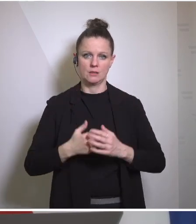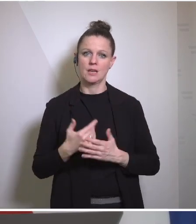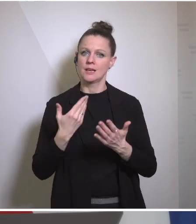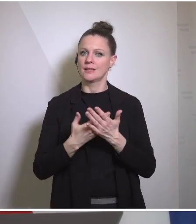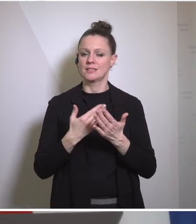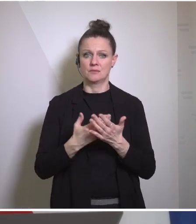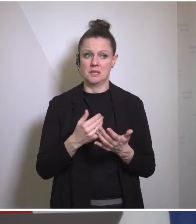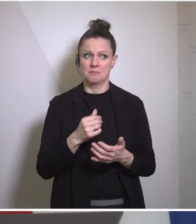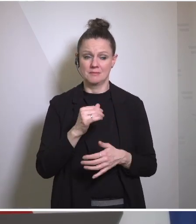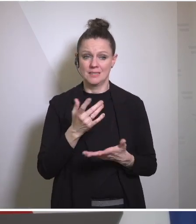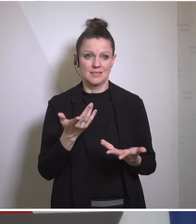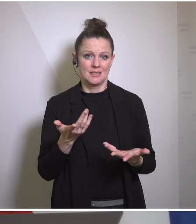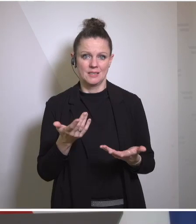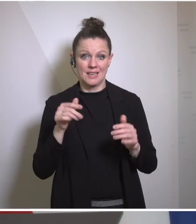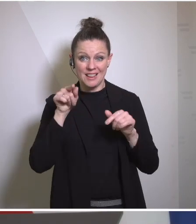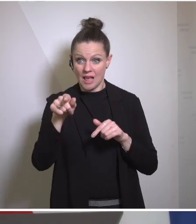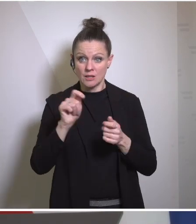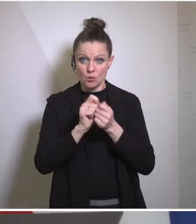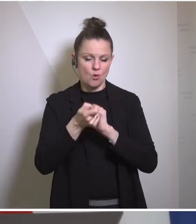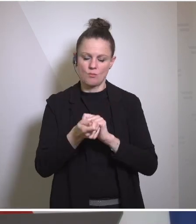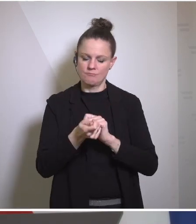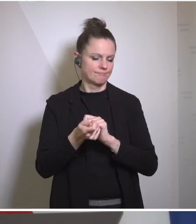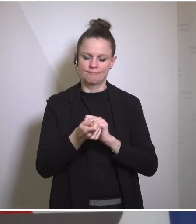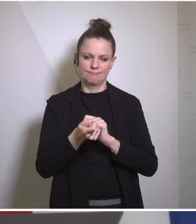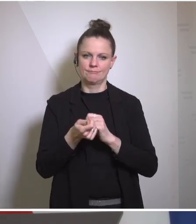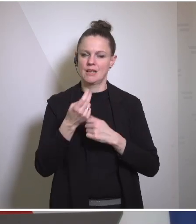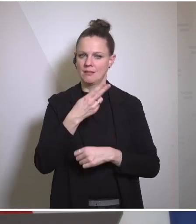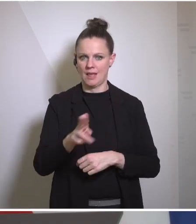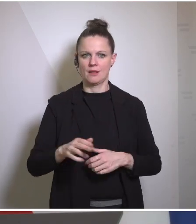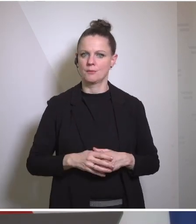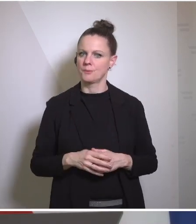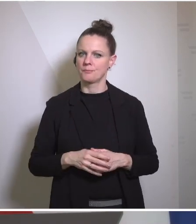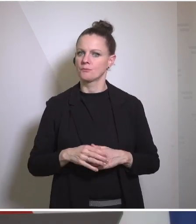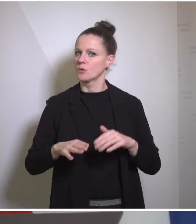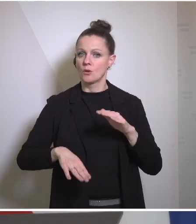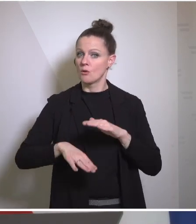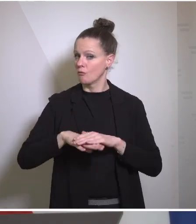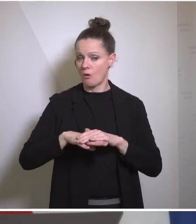question on this on this matter we fully respect the decision by our friends in Finland and Sweden